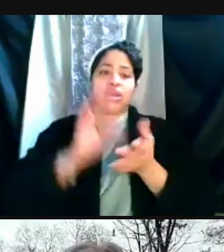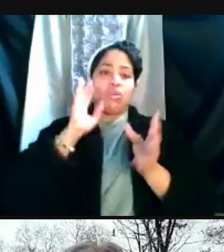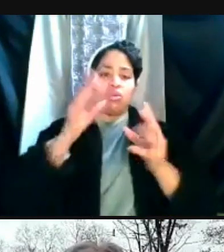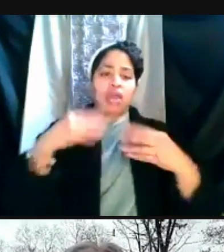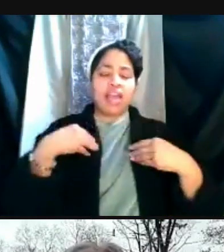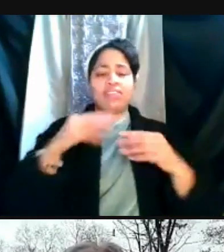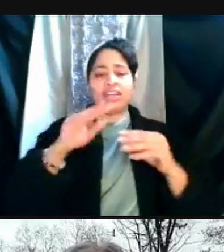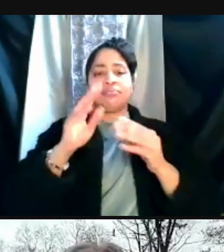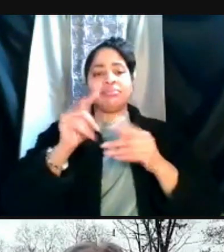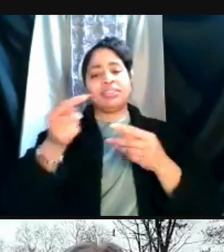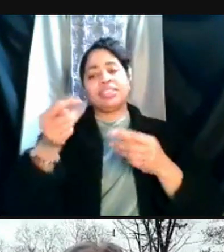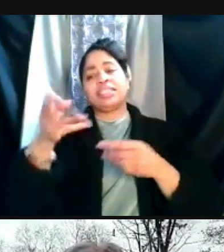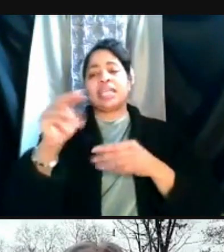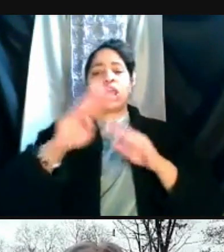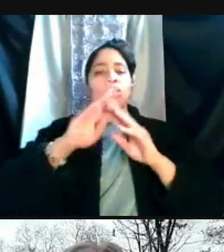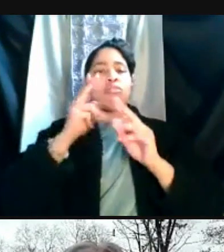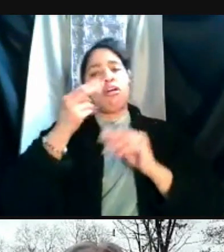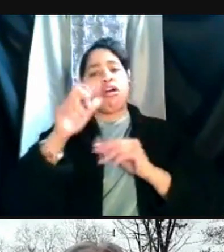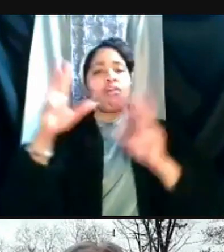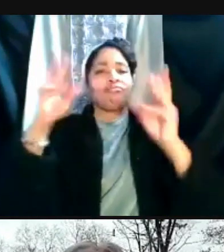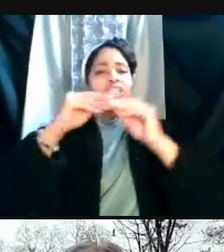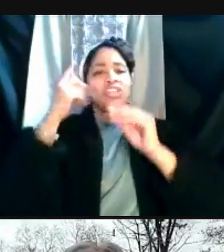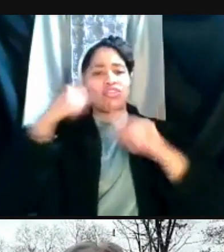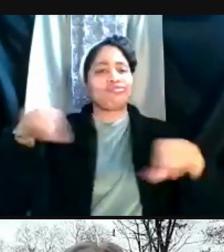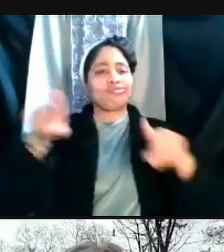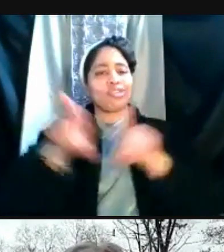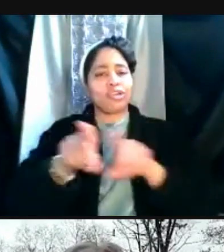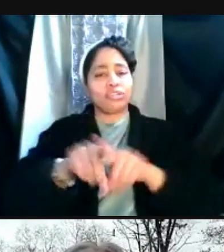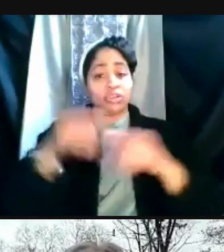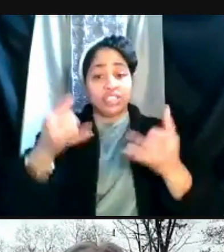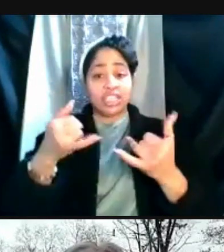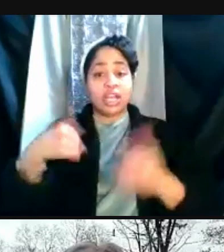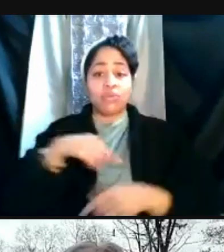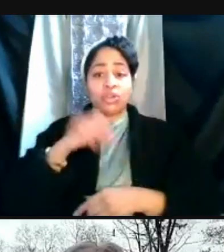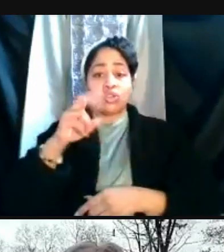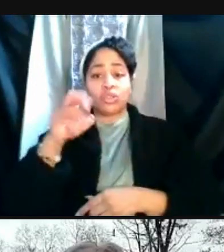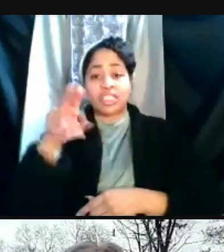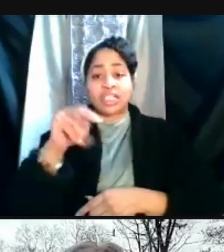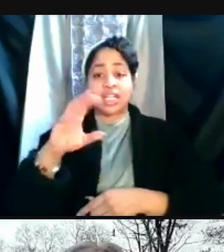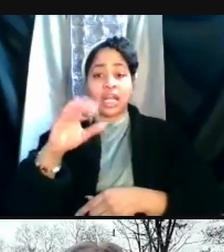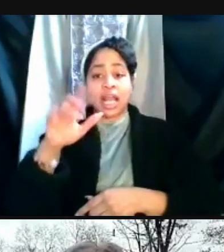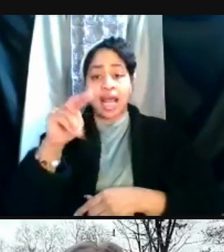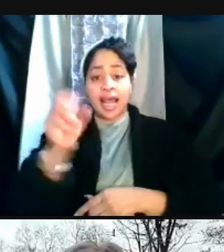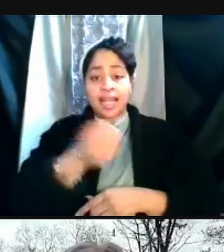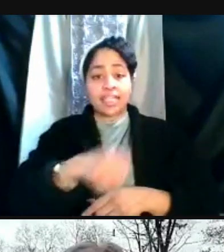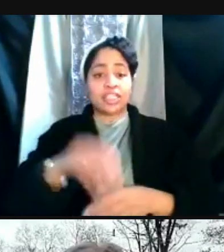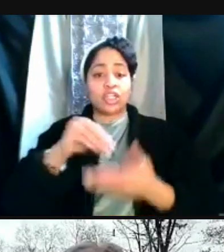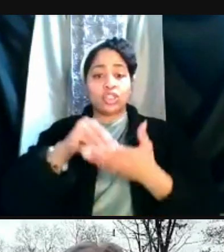Today we're joined as usual by Provost, Susan Collins, Vice President for Student life, Martino Harmon,